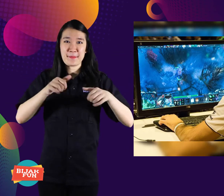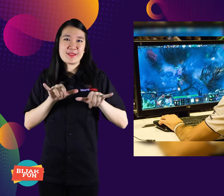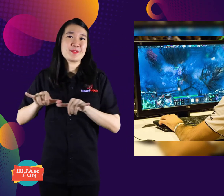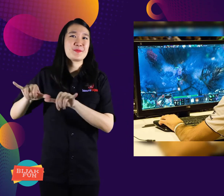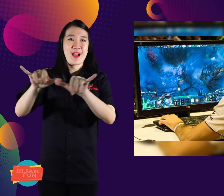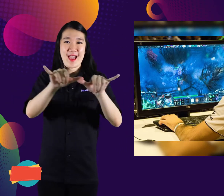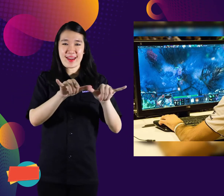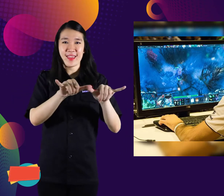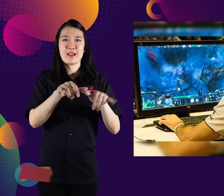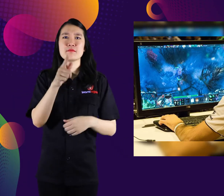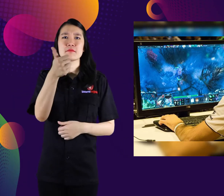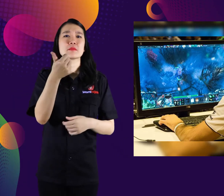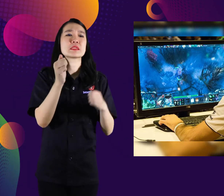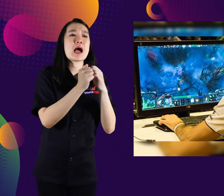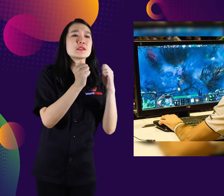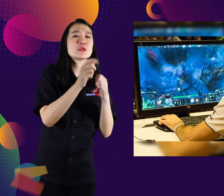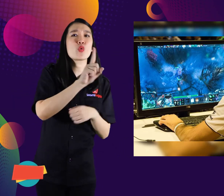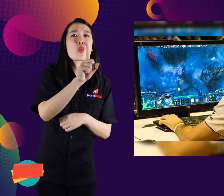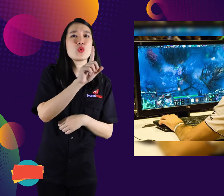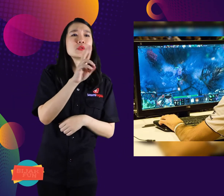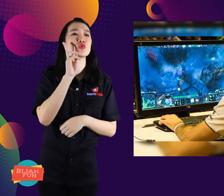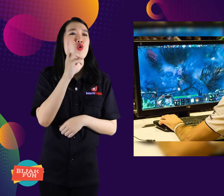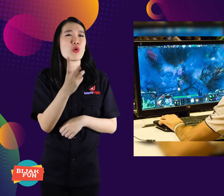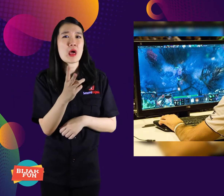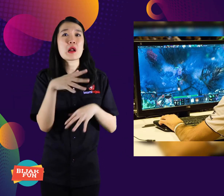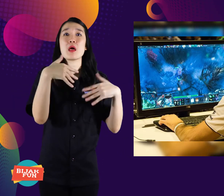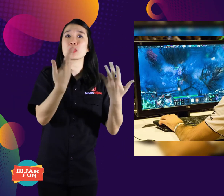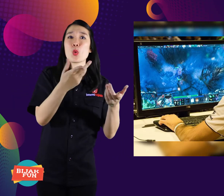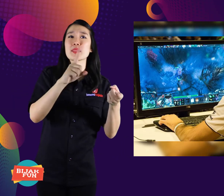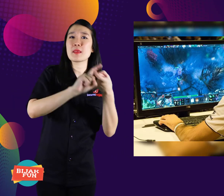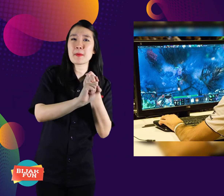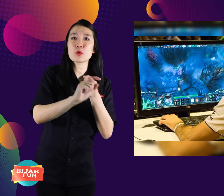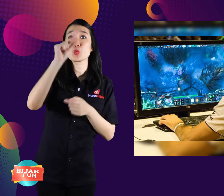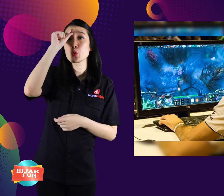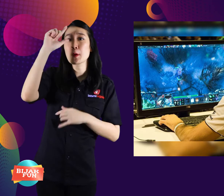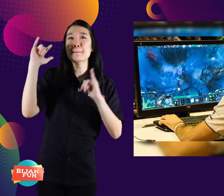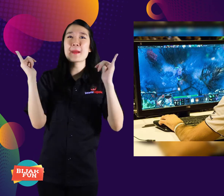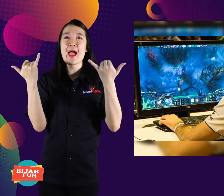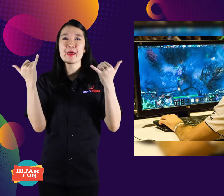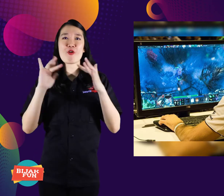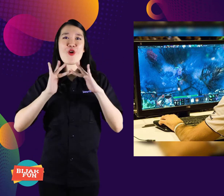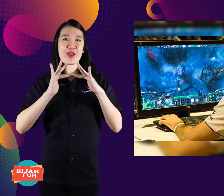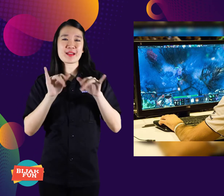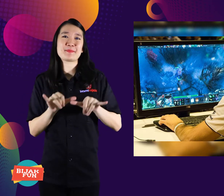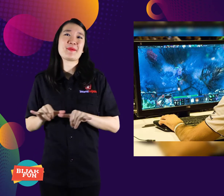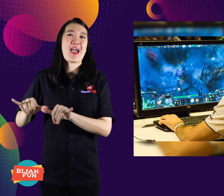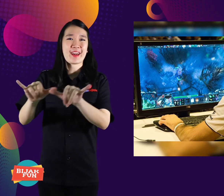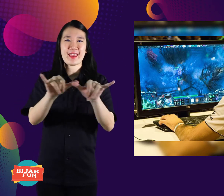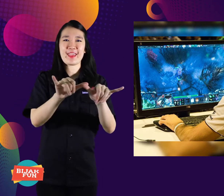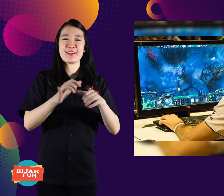Can make an appointment with relatives or friends for online games together.